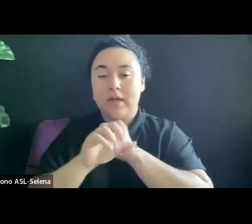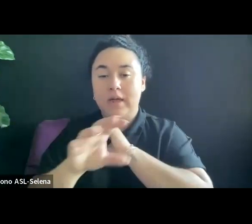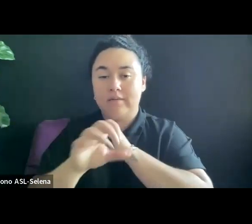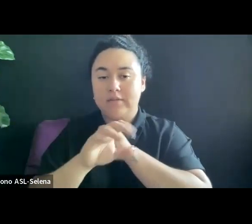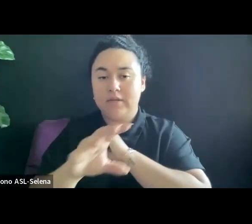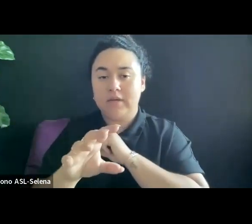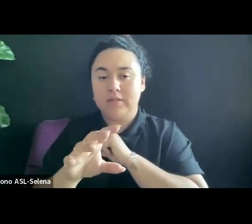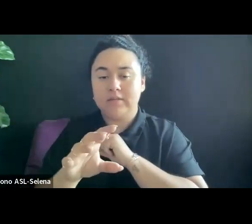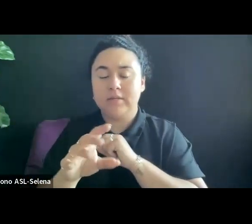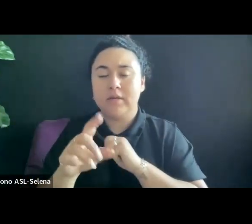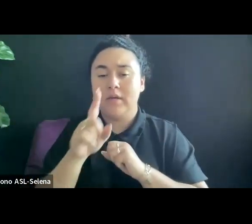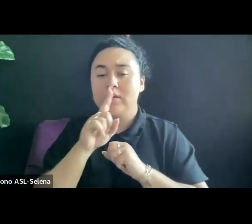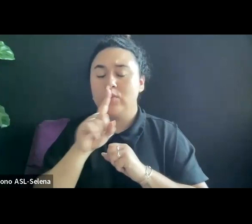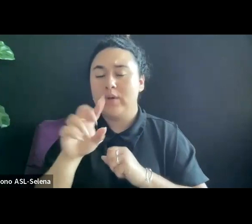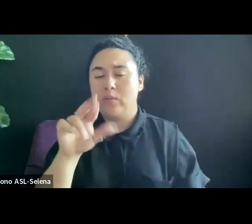THEATRICAL RUN.